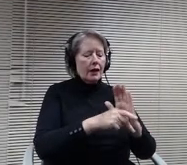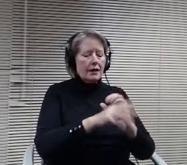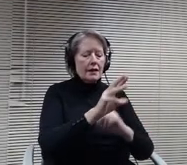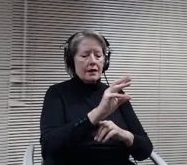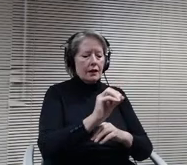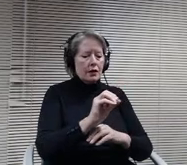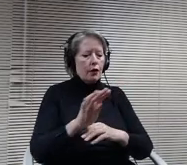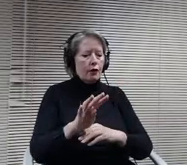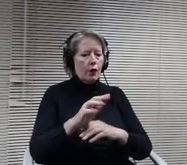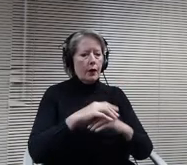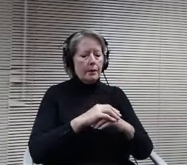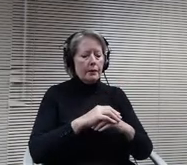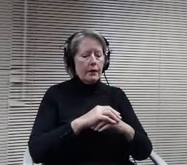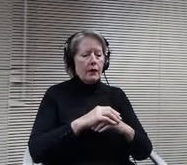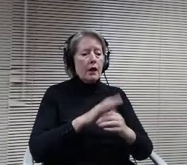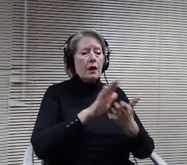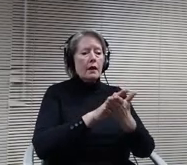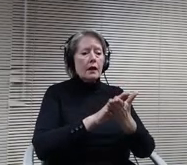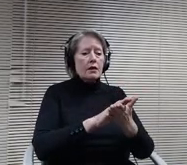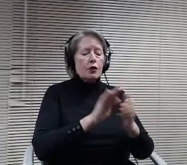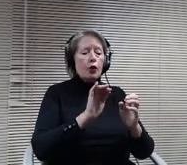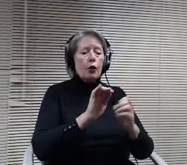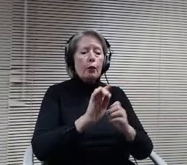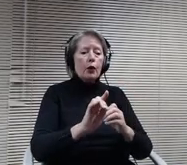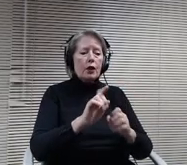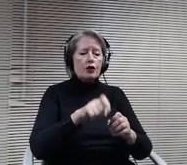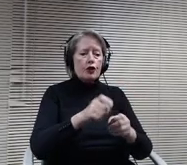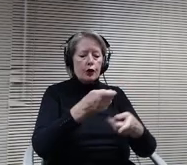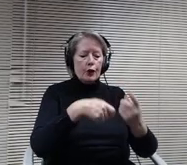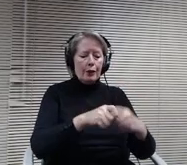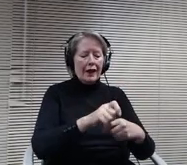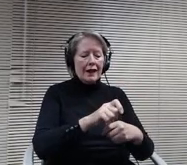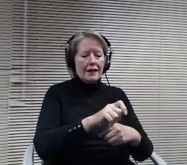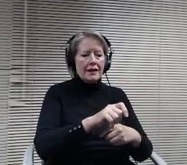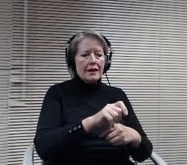replaced Section 3 definitions Subpoint A with this language.